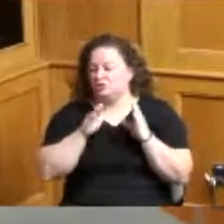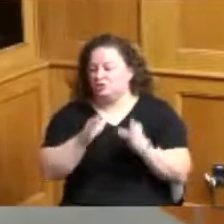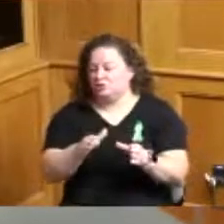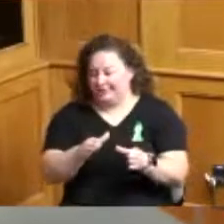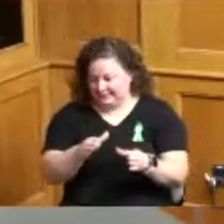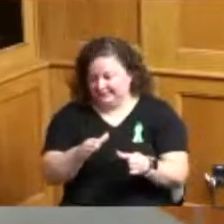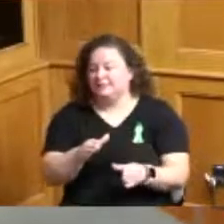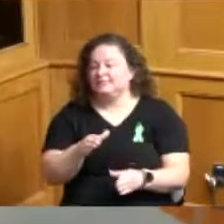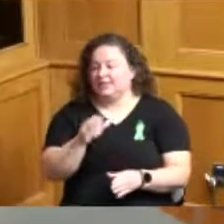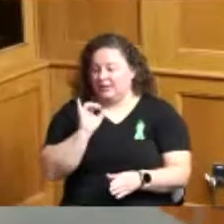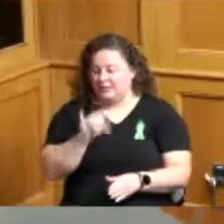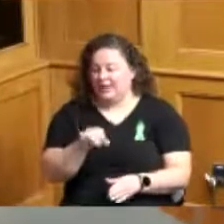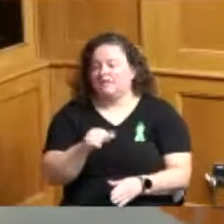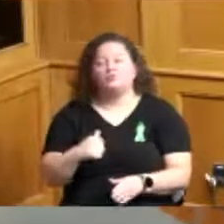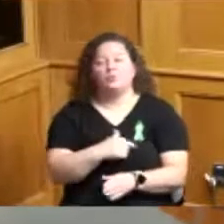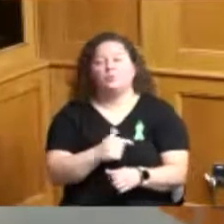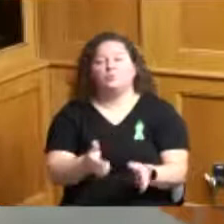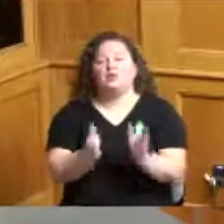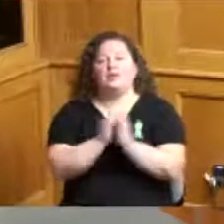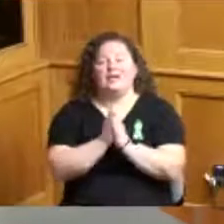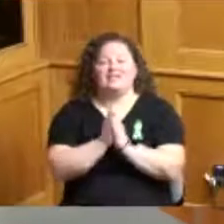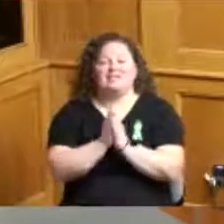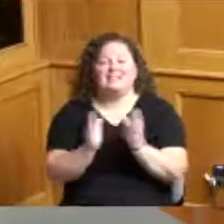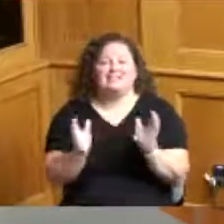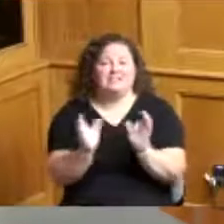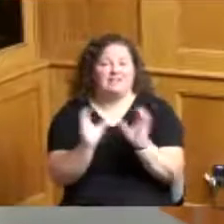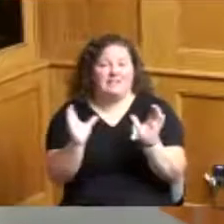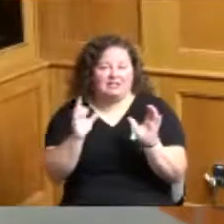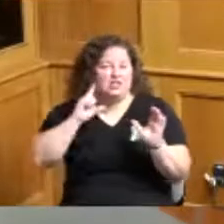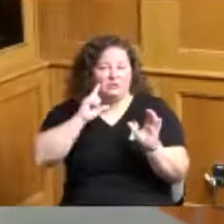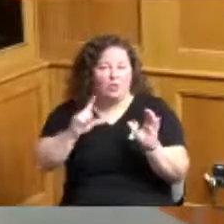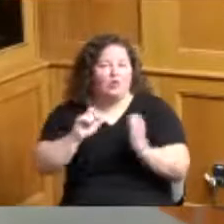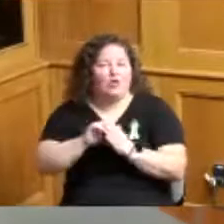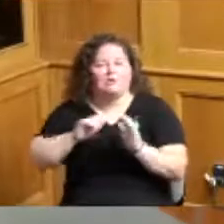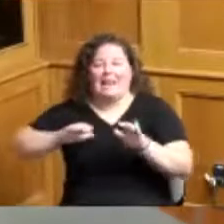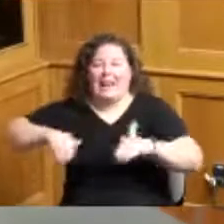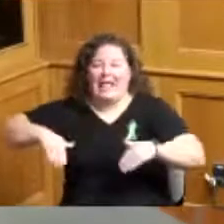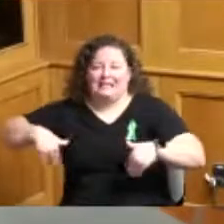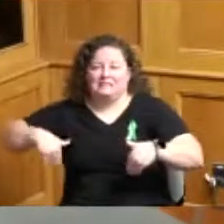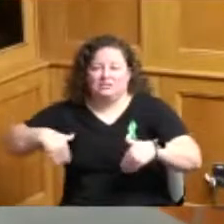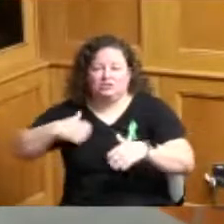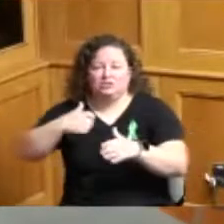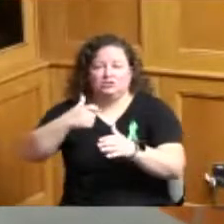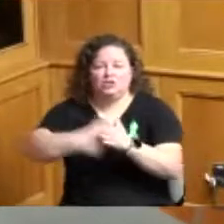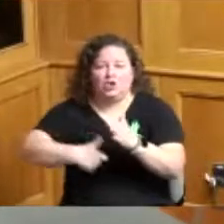we are requesting certification of these delinquent charges in the amount of 251